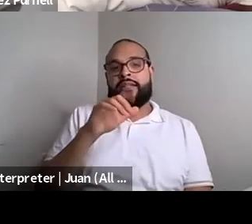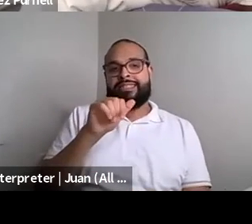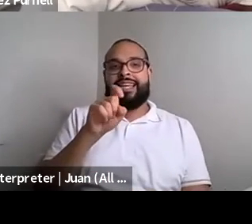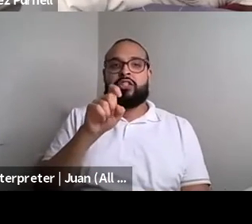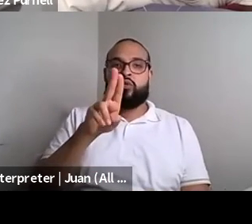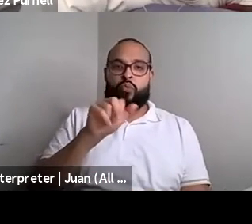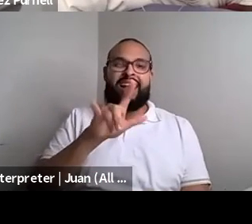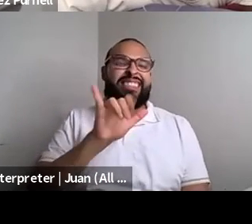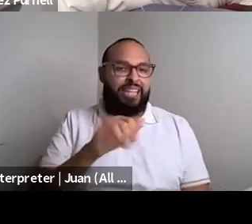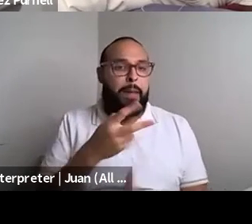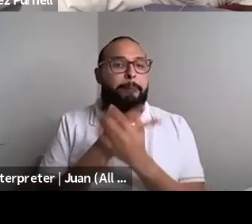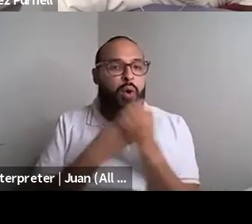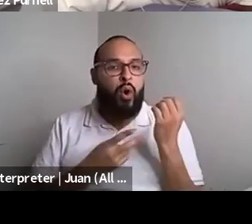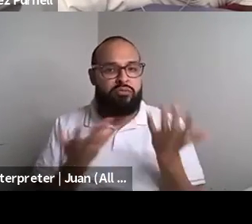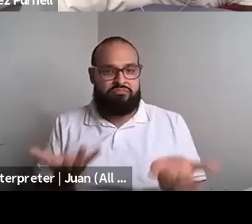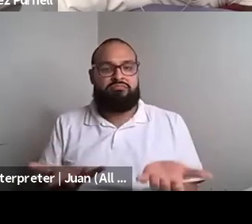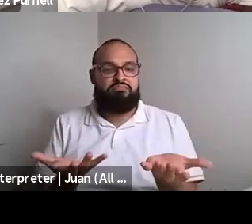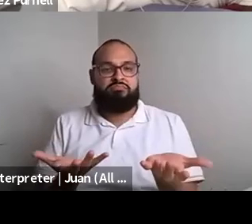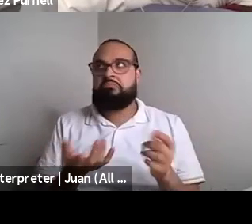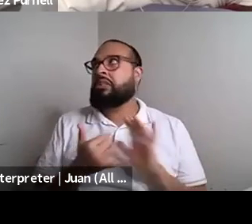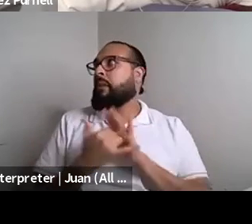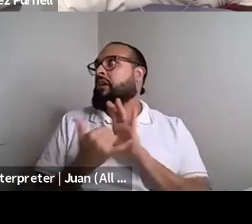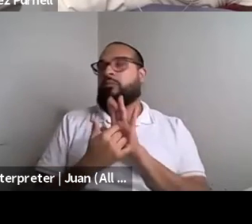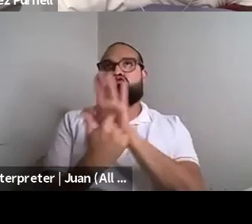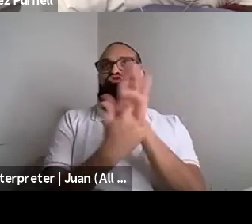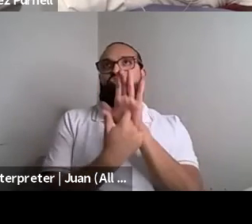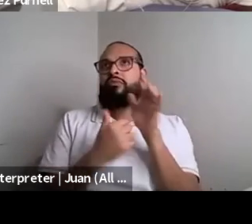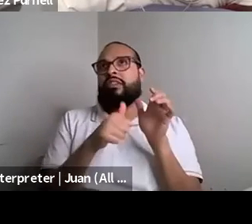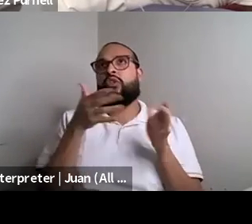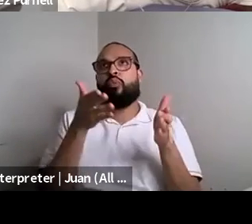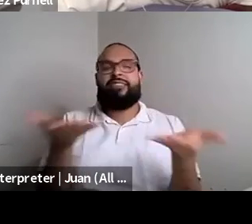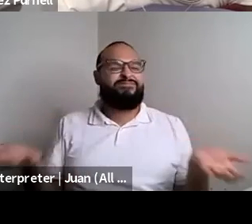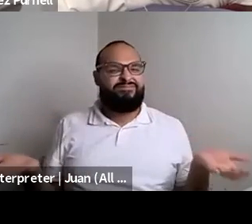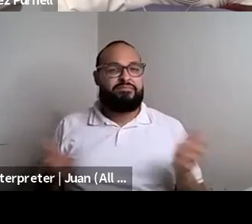Nahshon Anderson: There's, there's no way that I could present it. Kenyon Farrow (he/him/his): Thank you. So I'm going to just